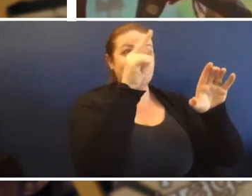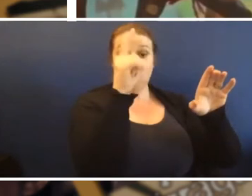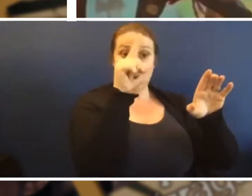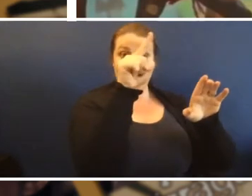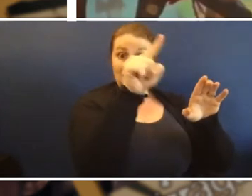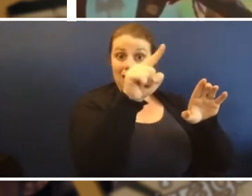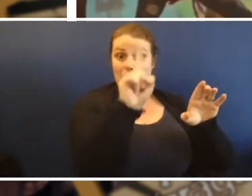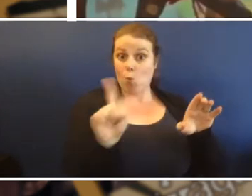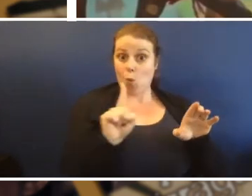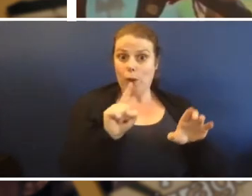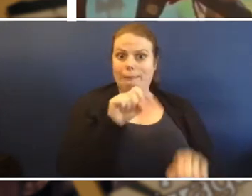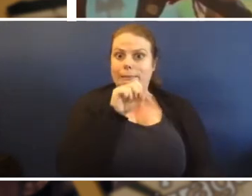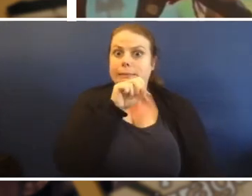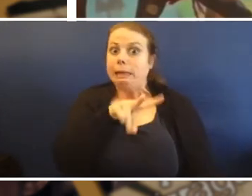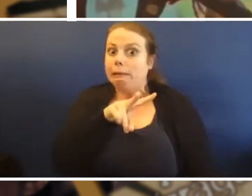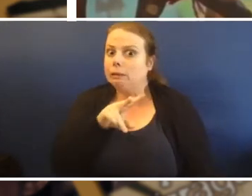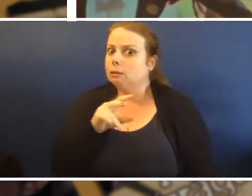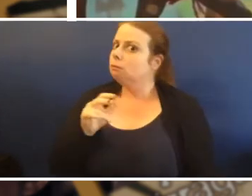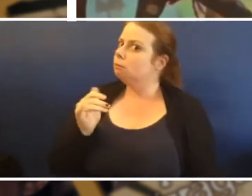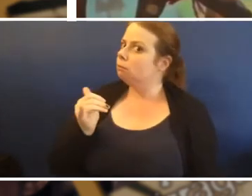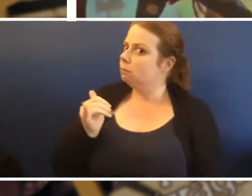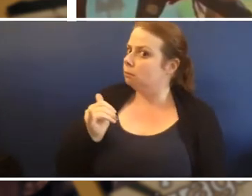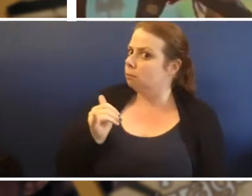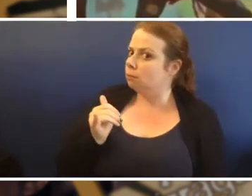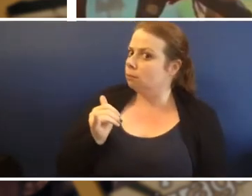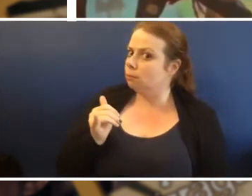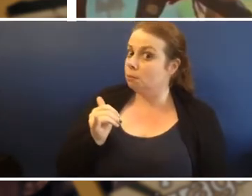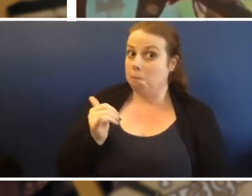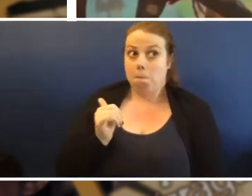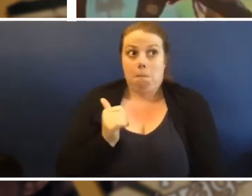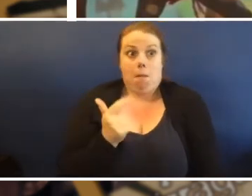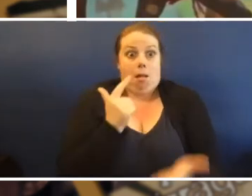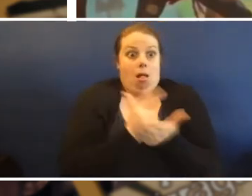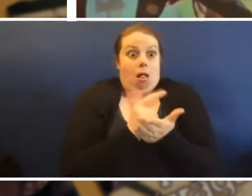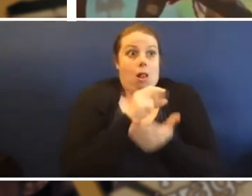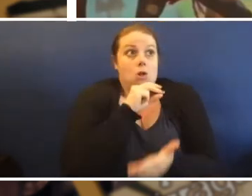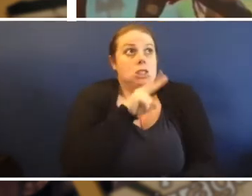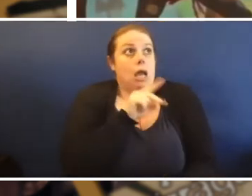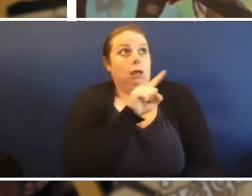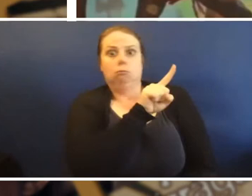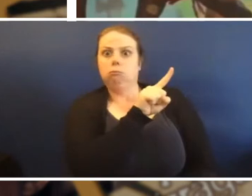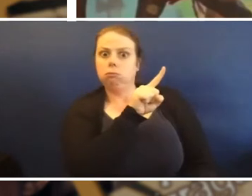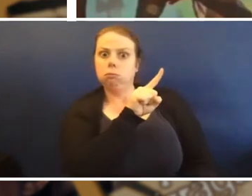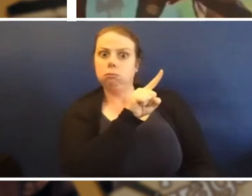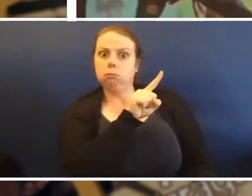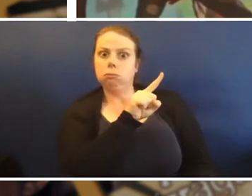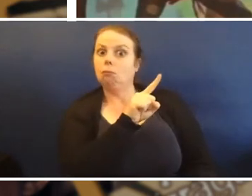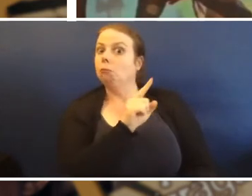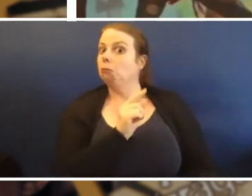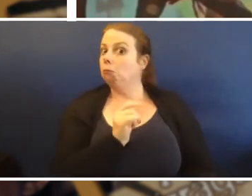there might be a snake there, there might be a lot of snakes there.